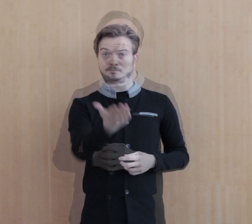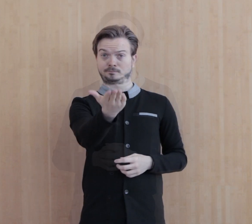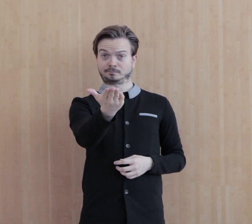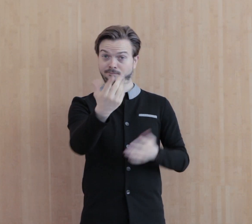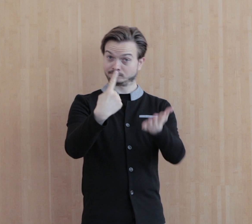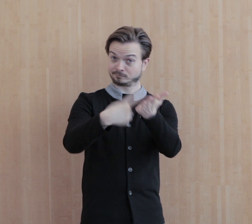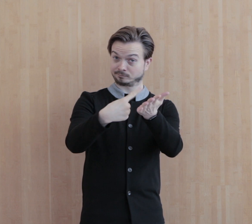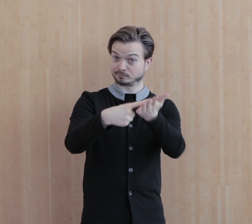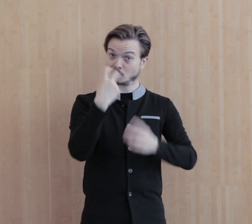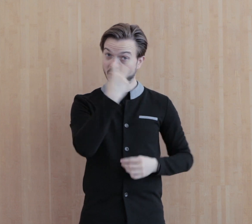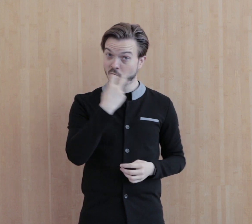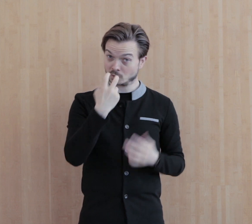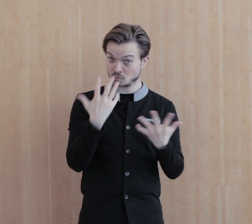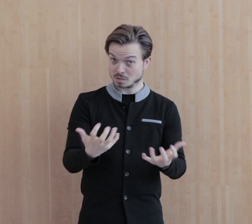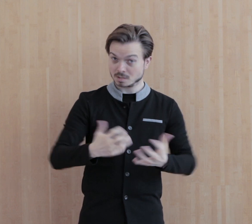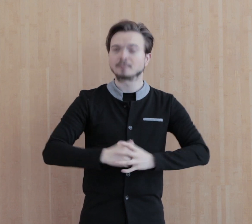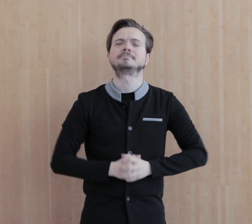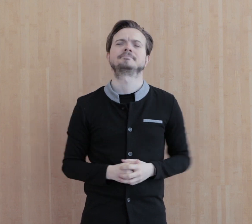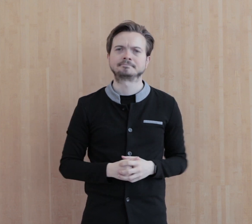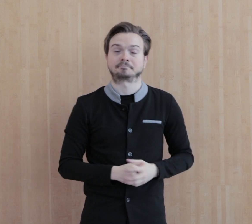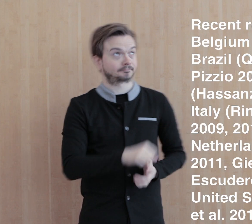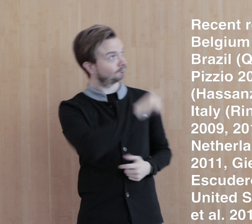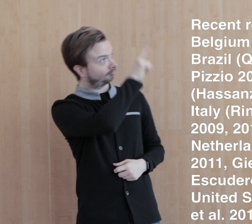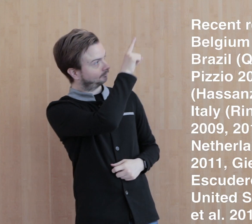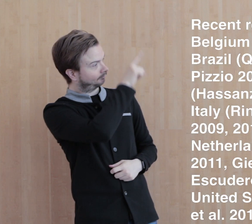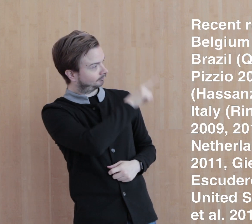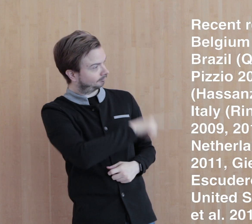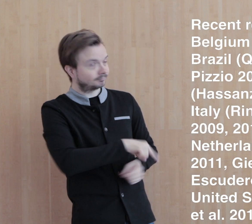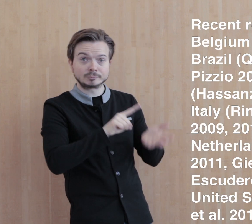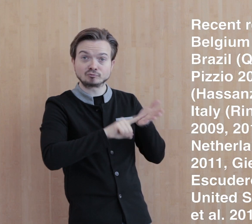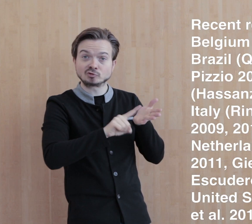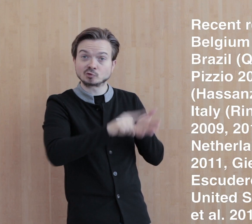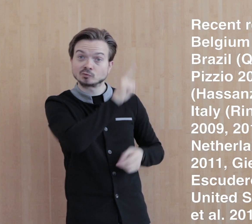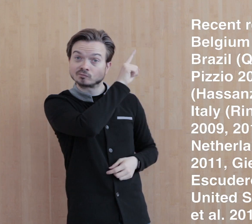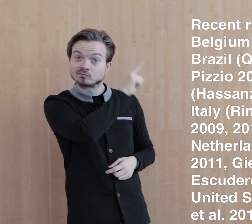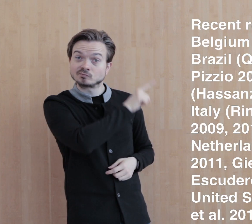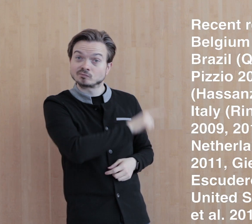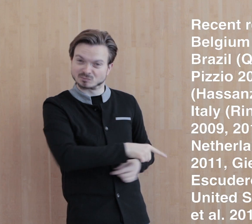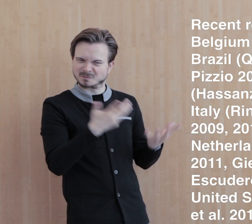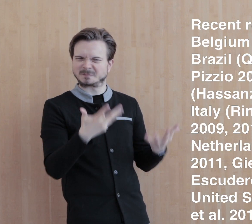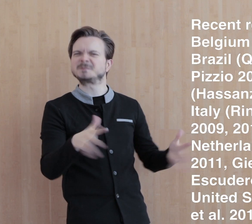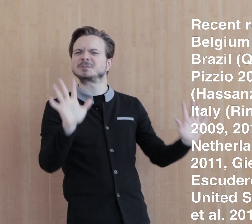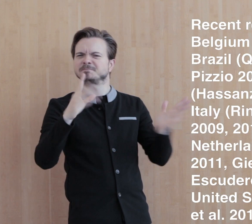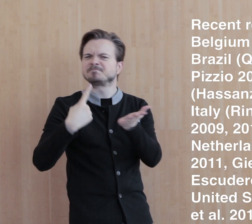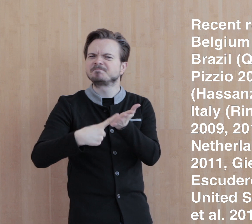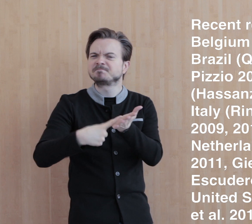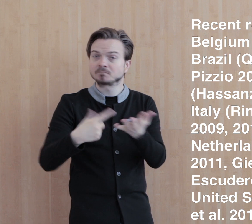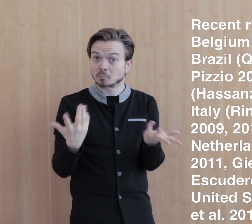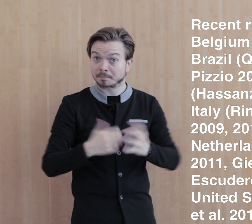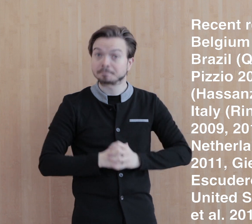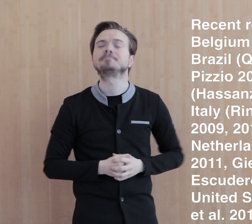So you want to look at the oral development of those groups? These researchers have already done similar work.